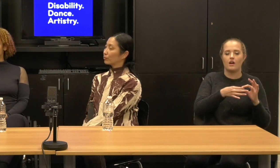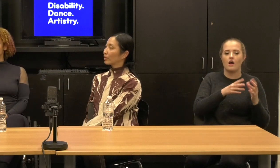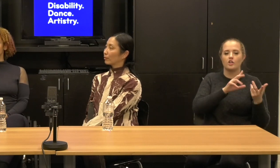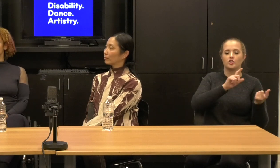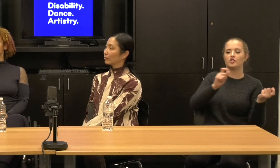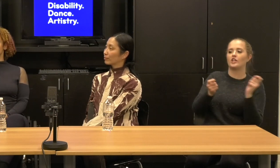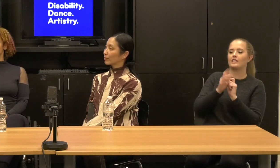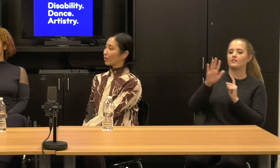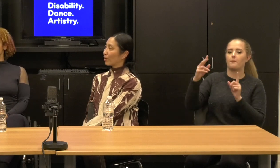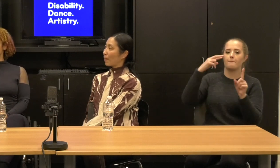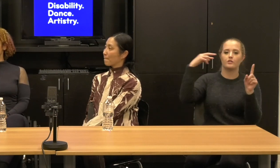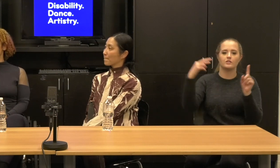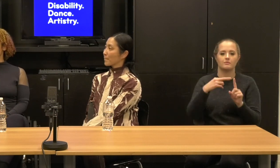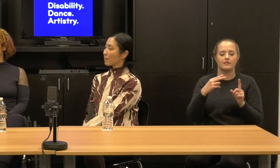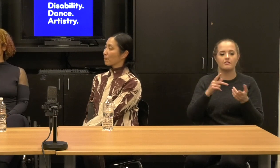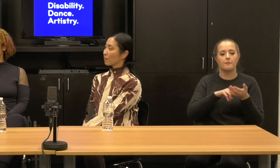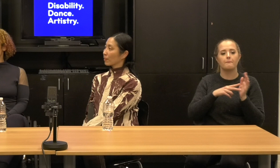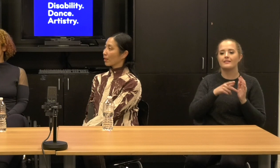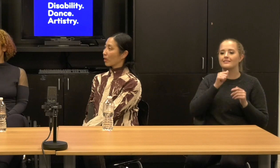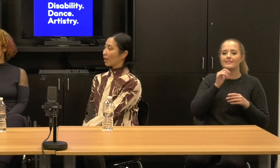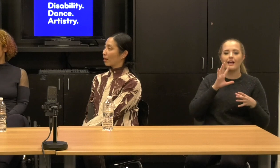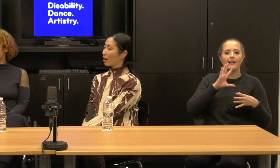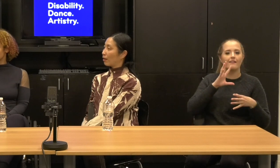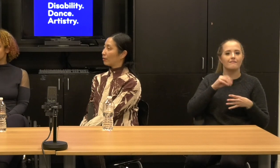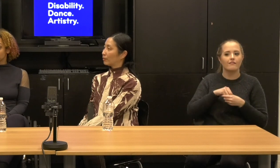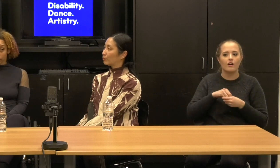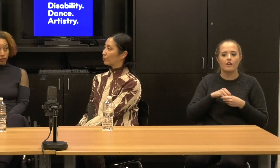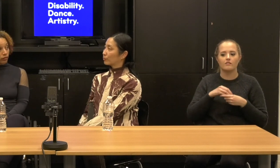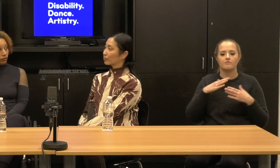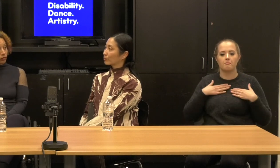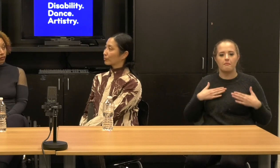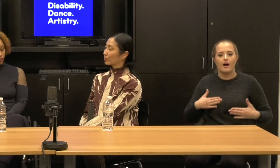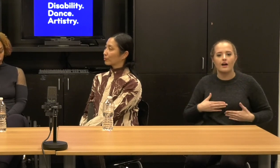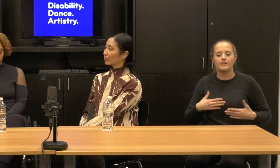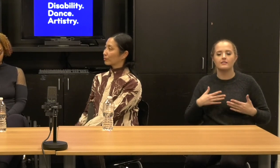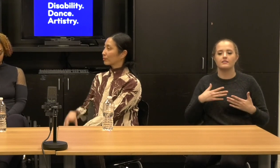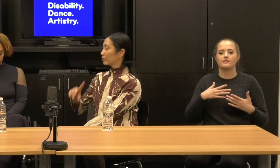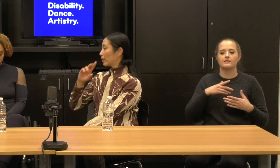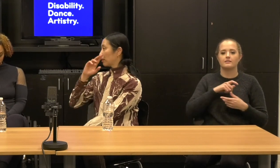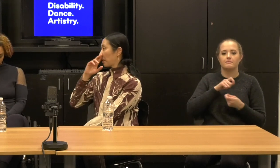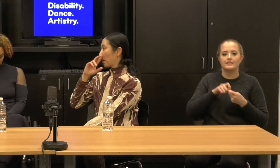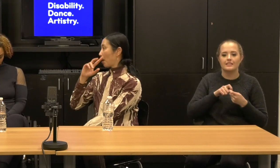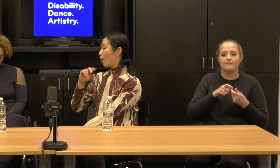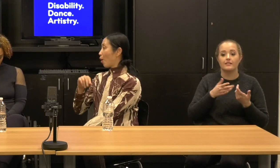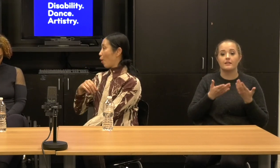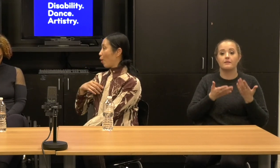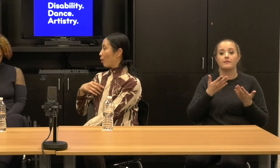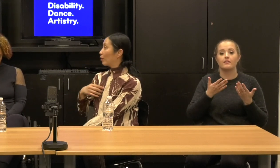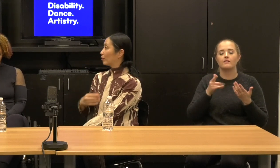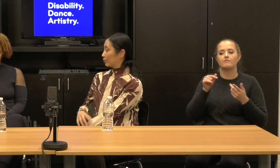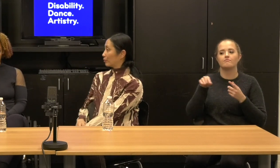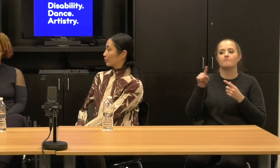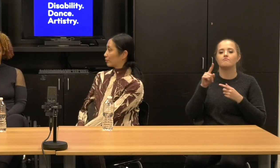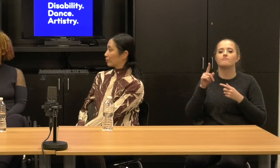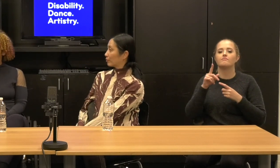The human form on display. So maybe disability dances, the first to kind of model these changes, but